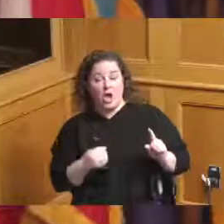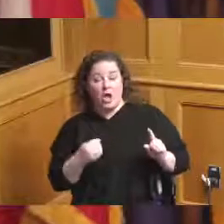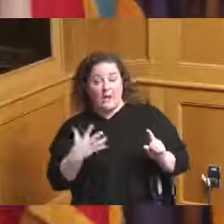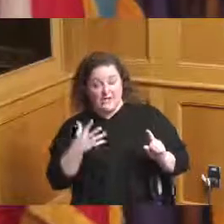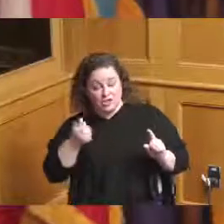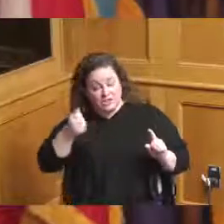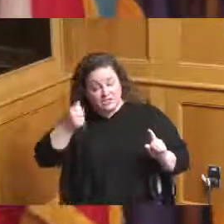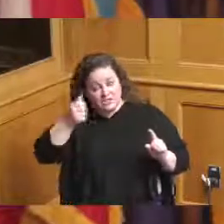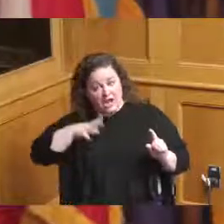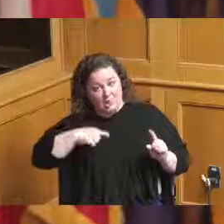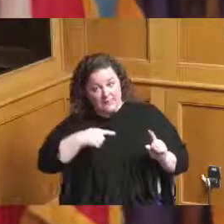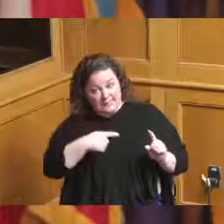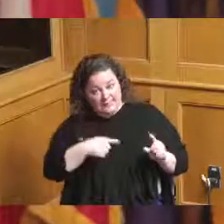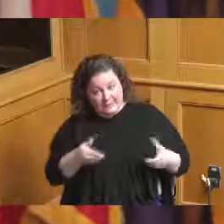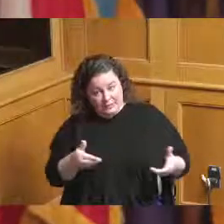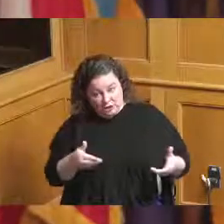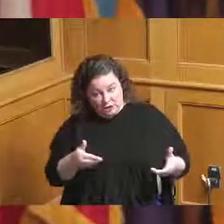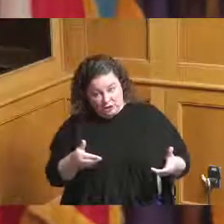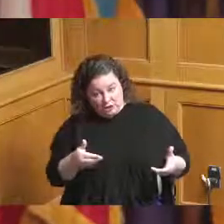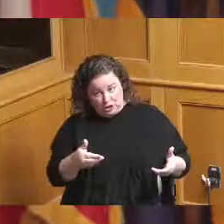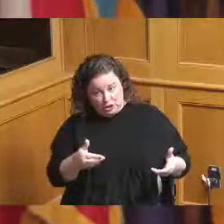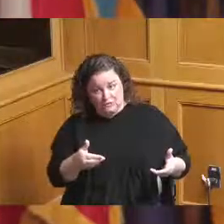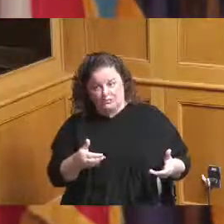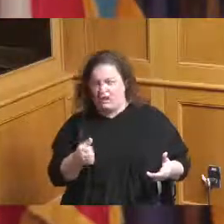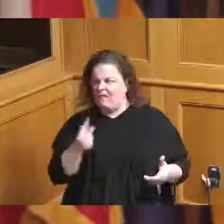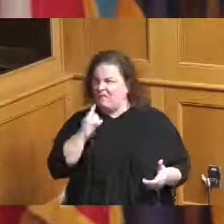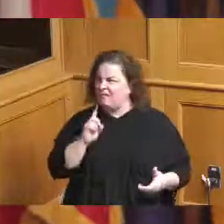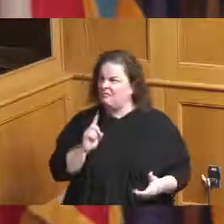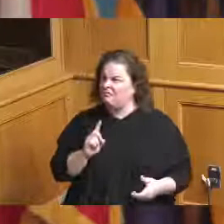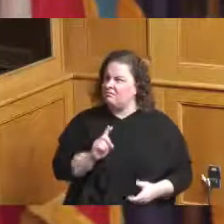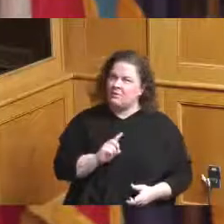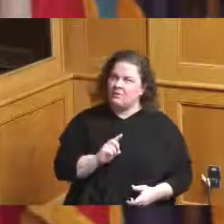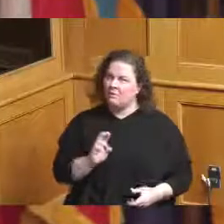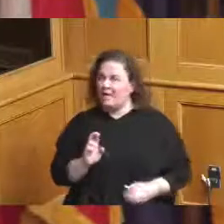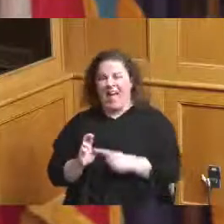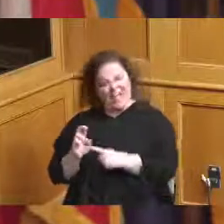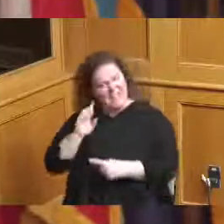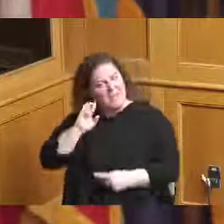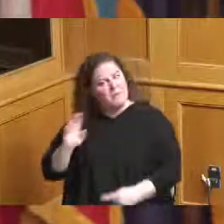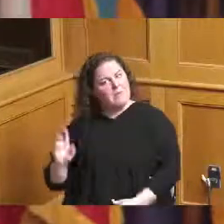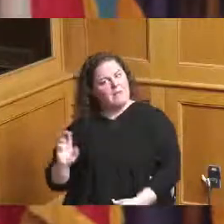he's not so it's not a democratic republican I think he's republican he put in here the time